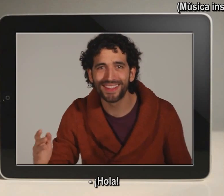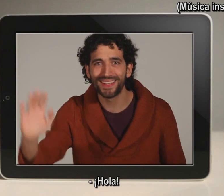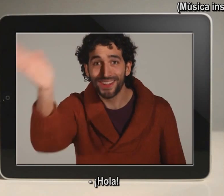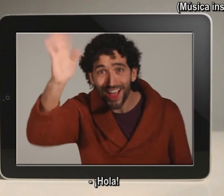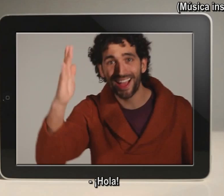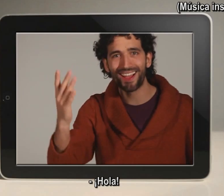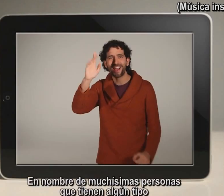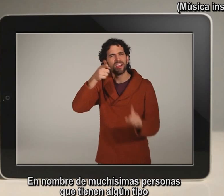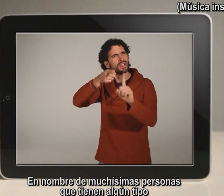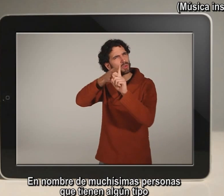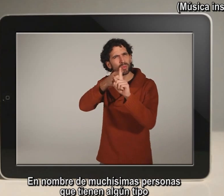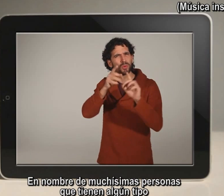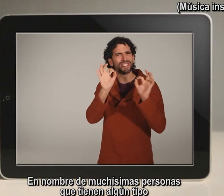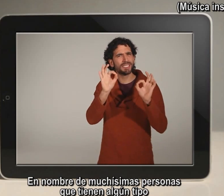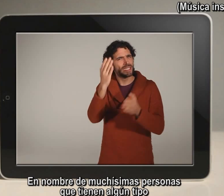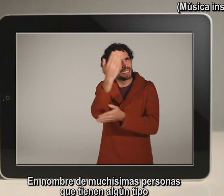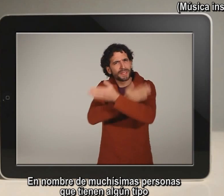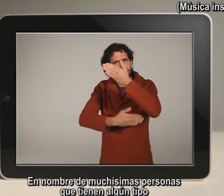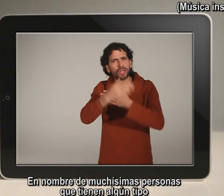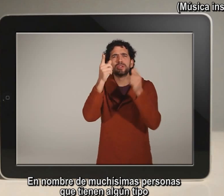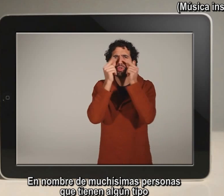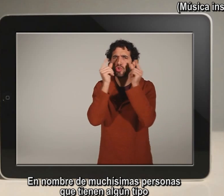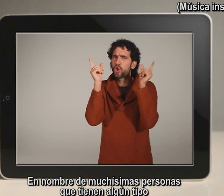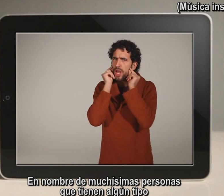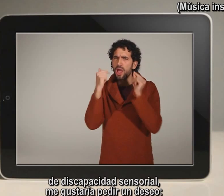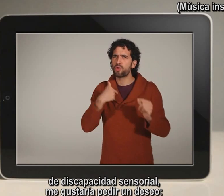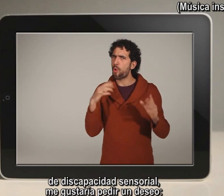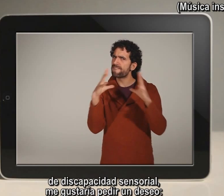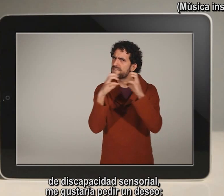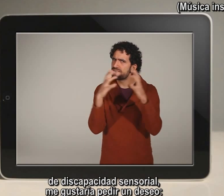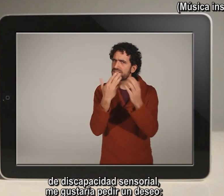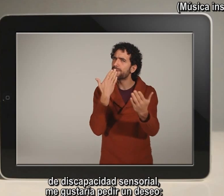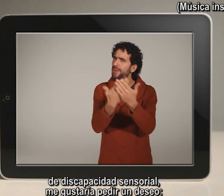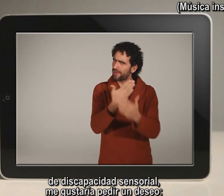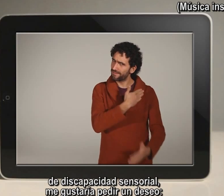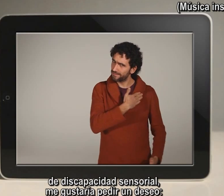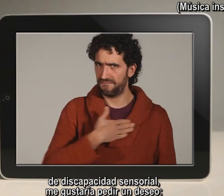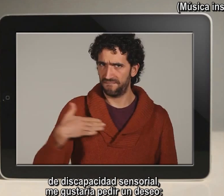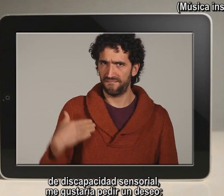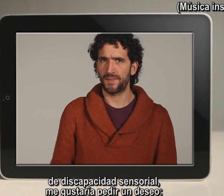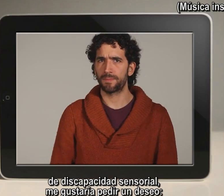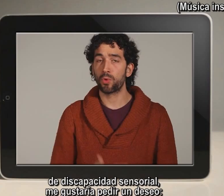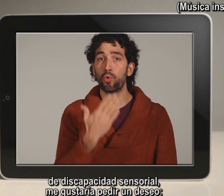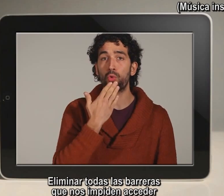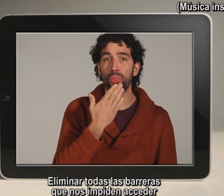Hello! On behalf of many people who have some kind of sensory disabilities, I would like to make a wish: